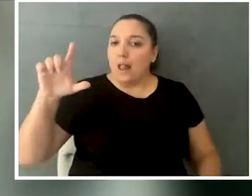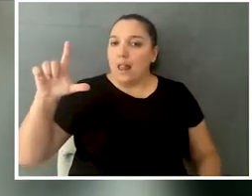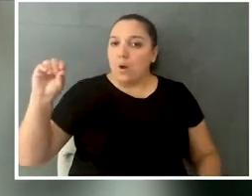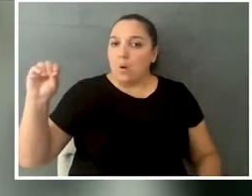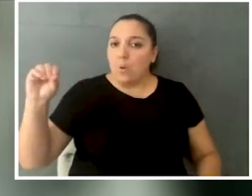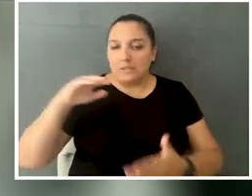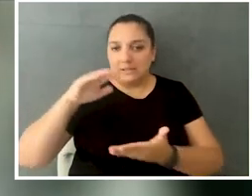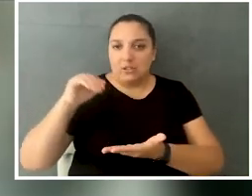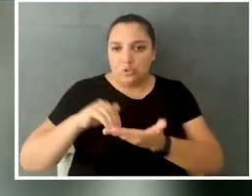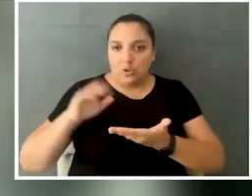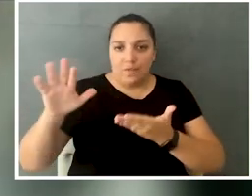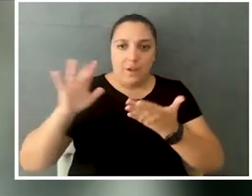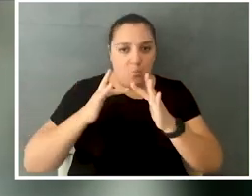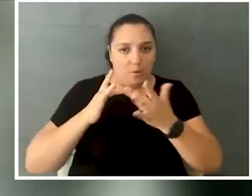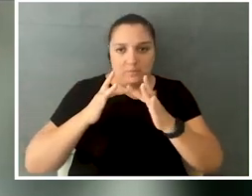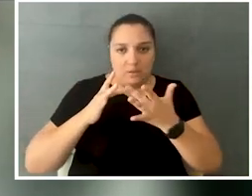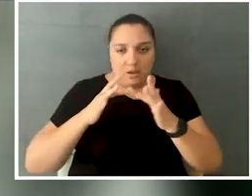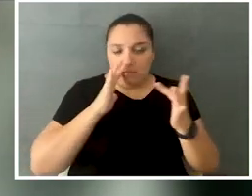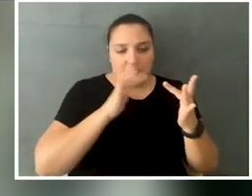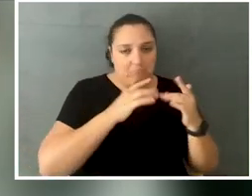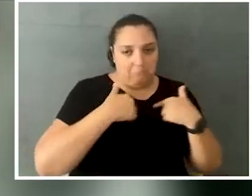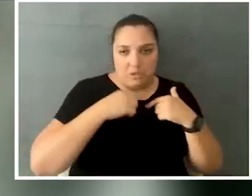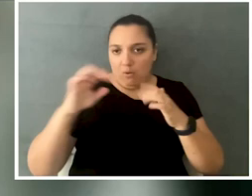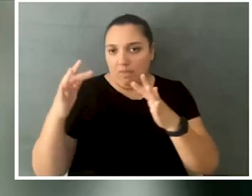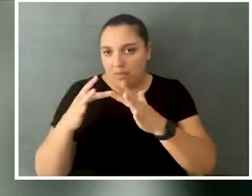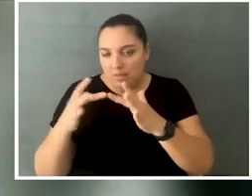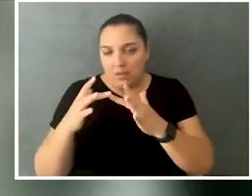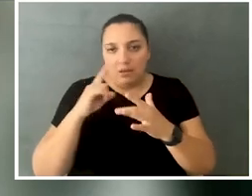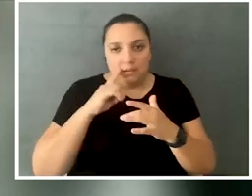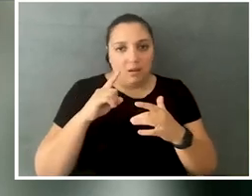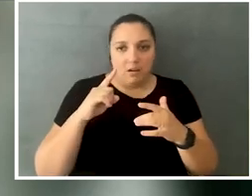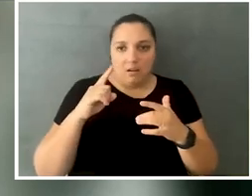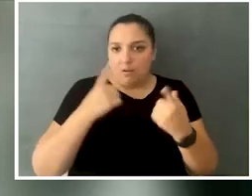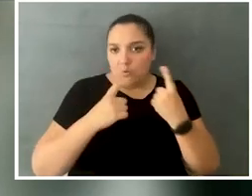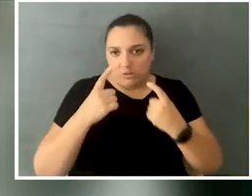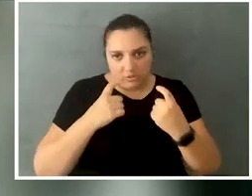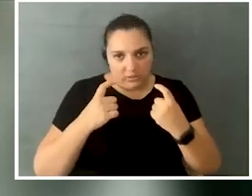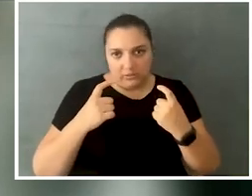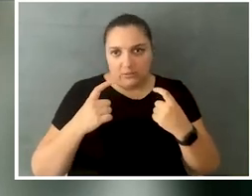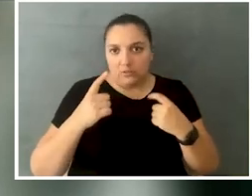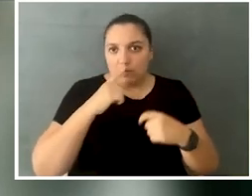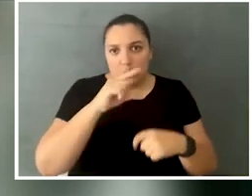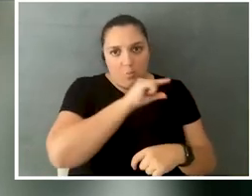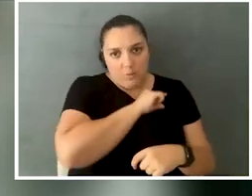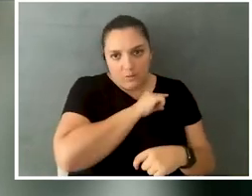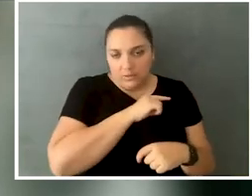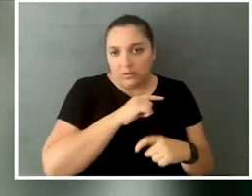and we'd be really glad to answer any of the questions that you have about the project or the award or eligibility,